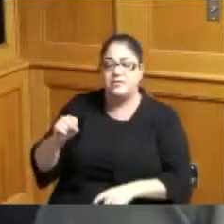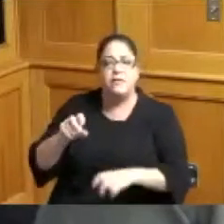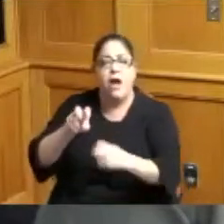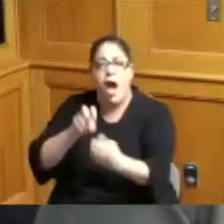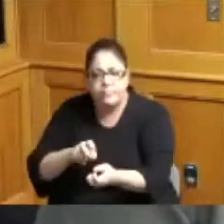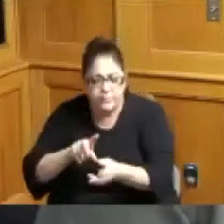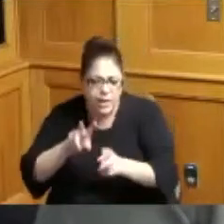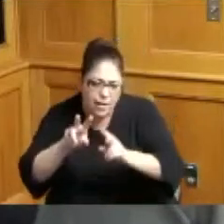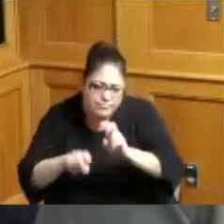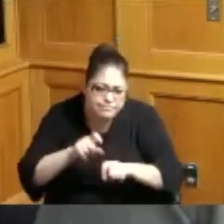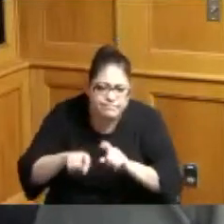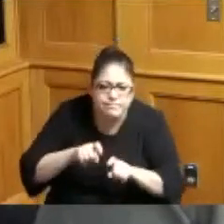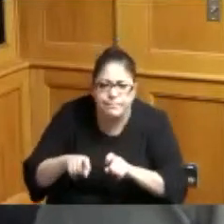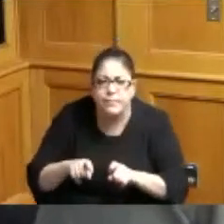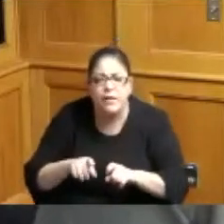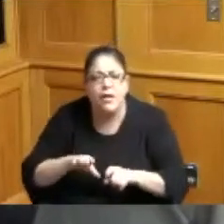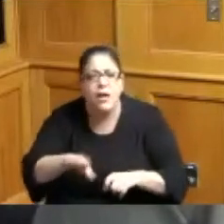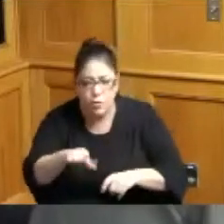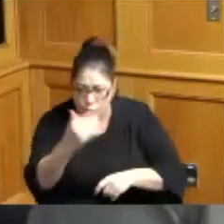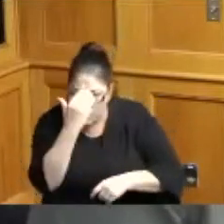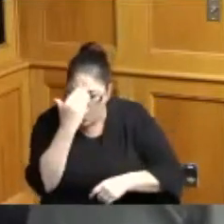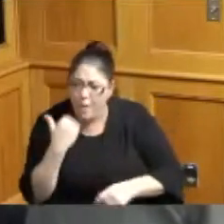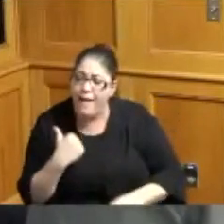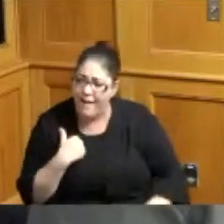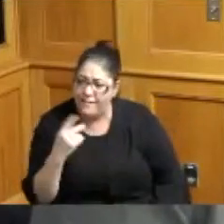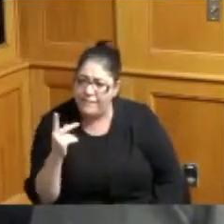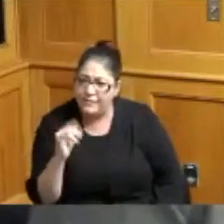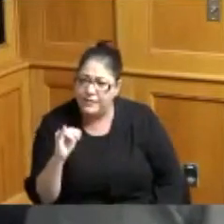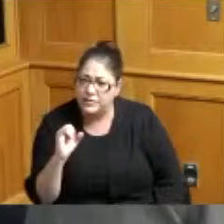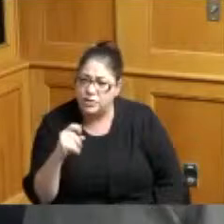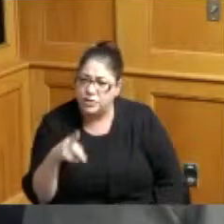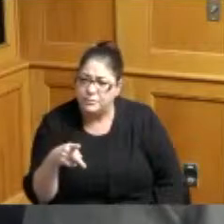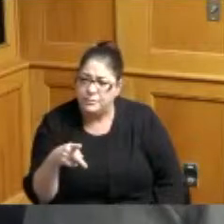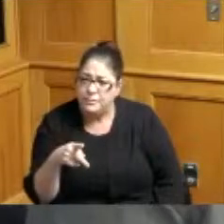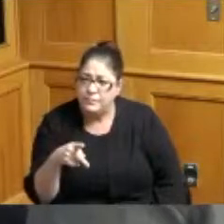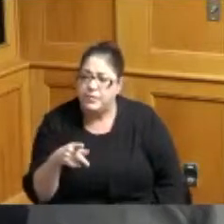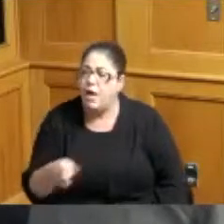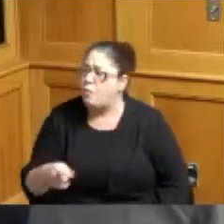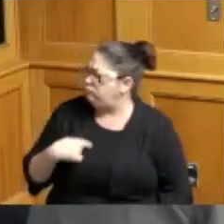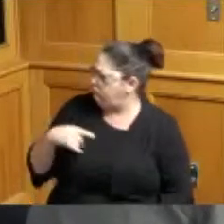and assessing her they said did you know about the Kinship Program she had no idea that she qualified